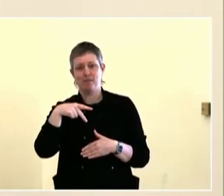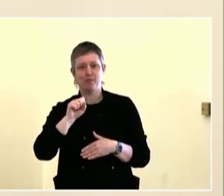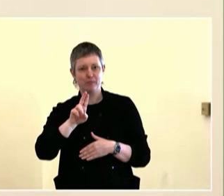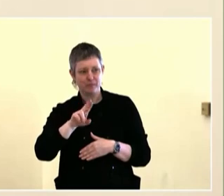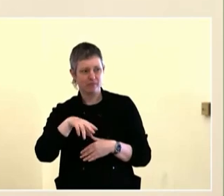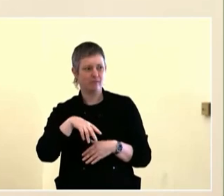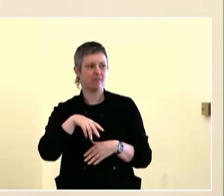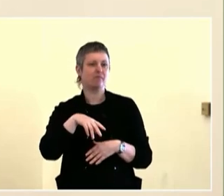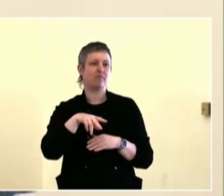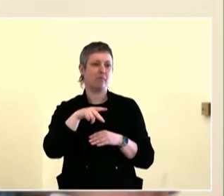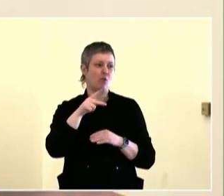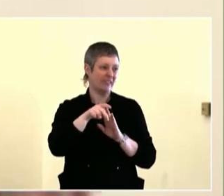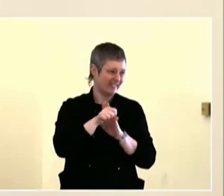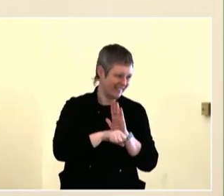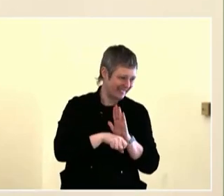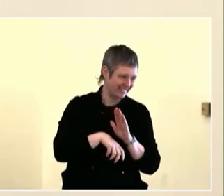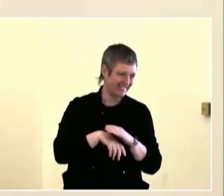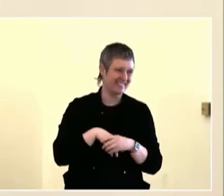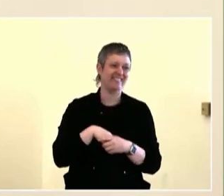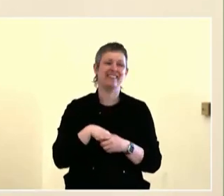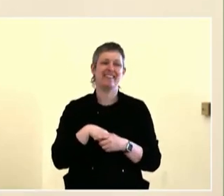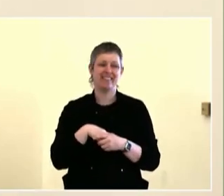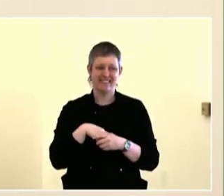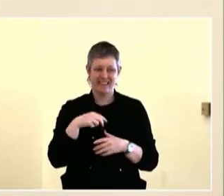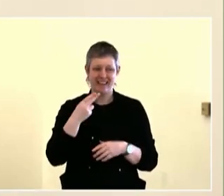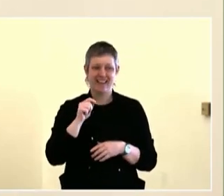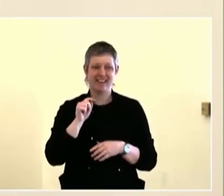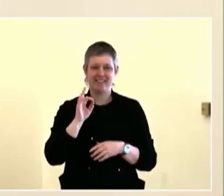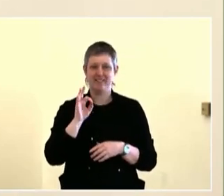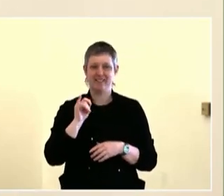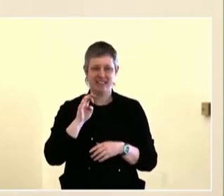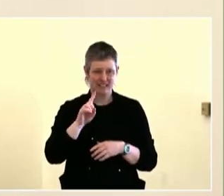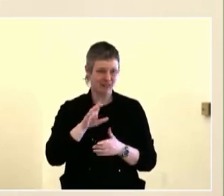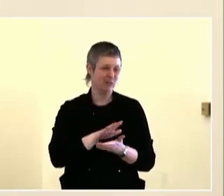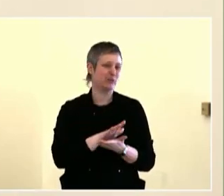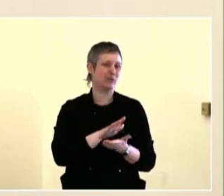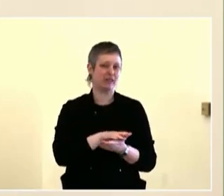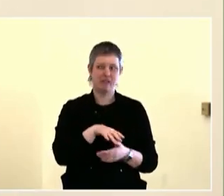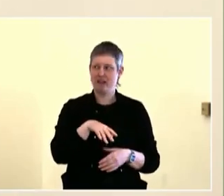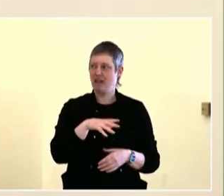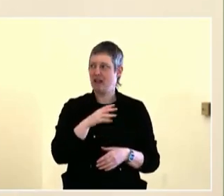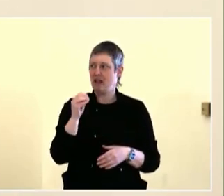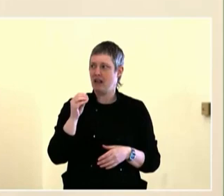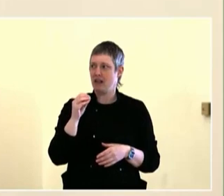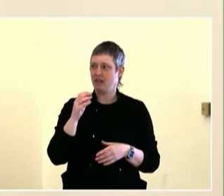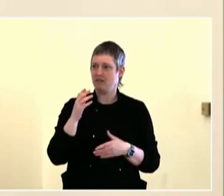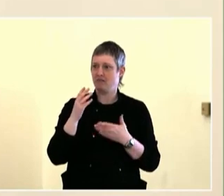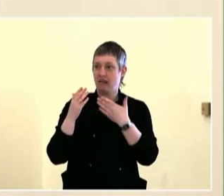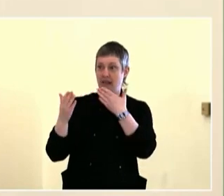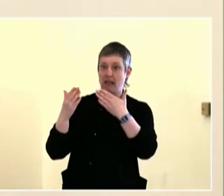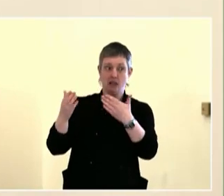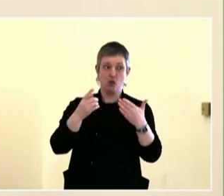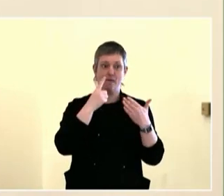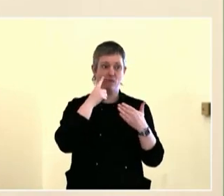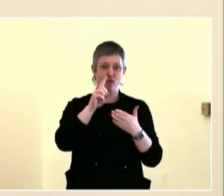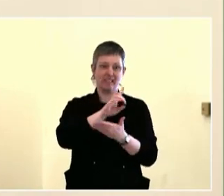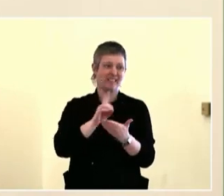heat, like, for instance, there are a lot less trees on the east side, and it's a bit hotter in the summer.